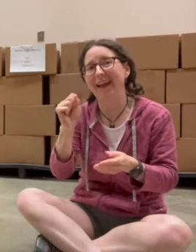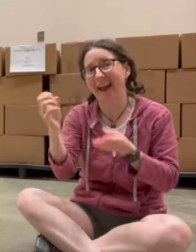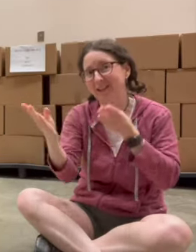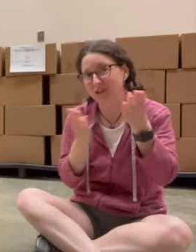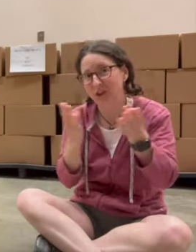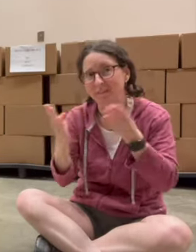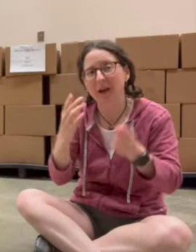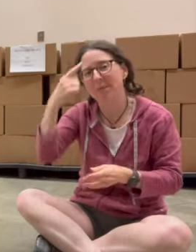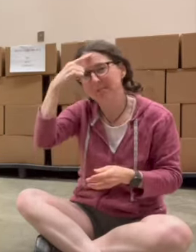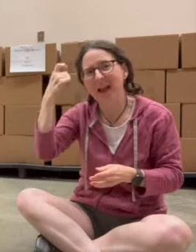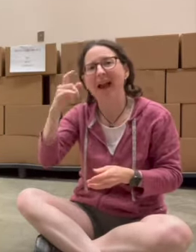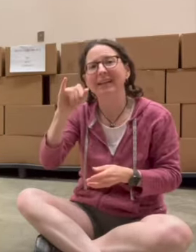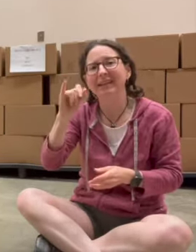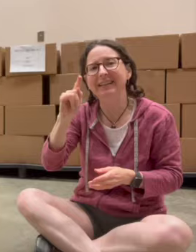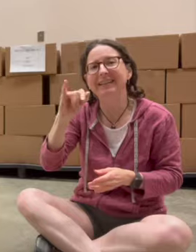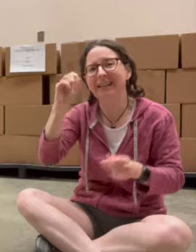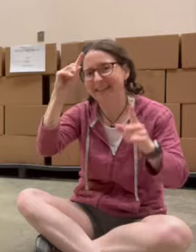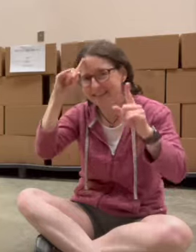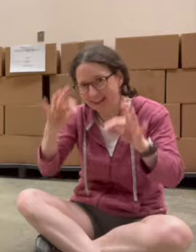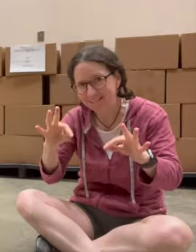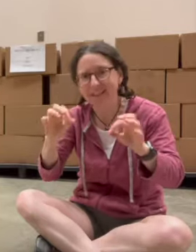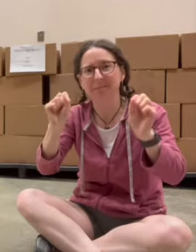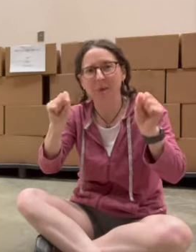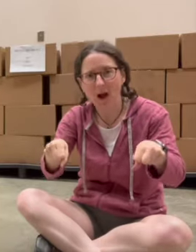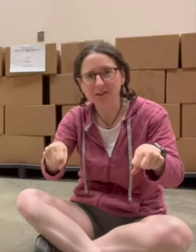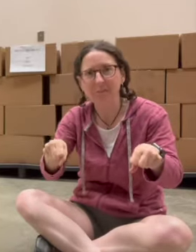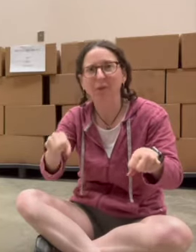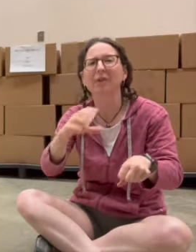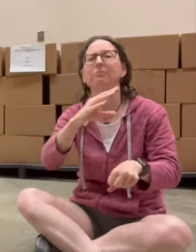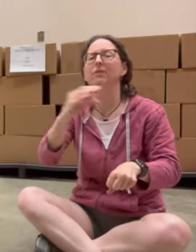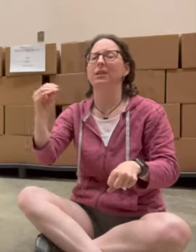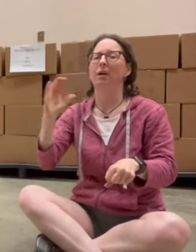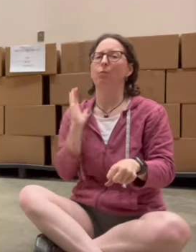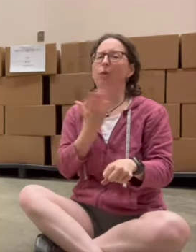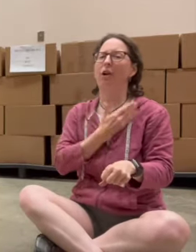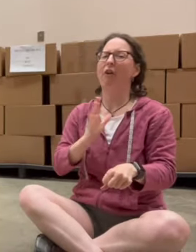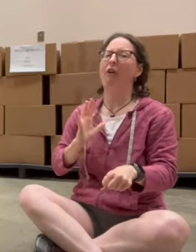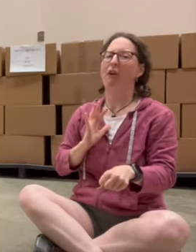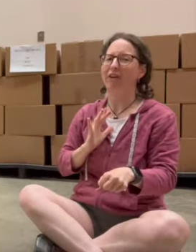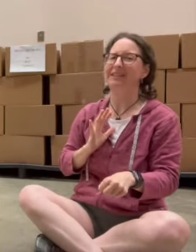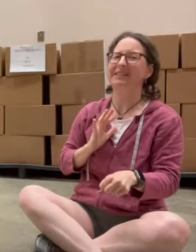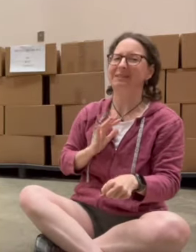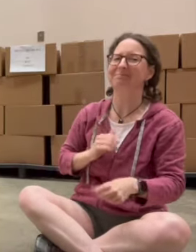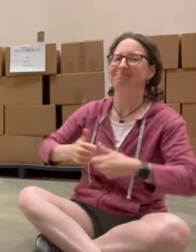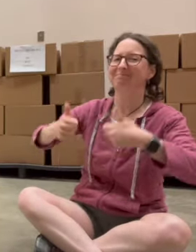as a service because the accessions are definitely possible and we are awesome